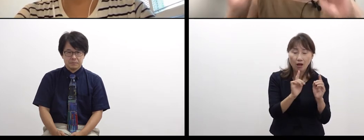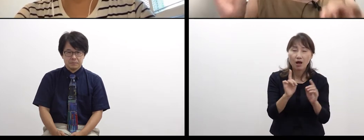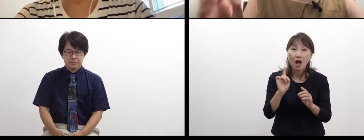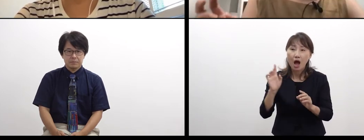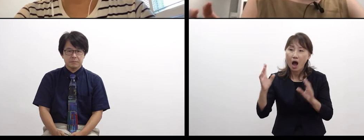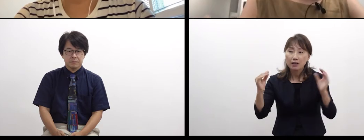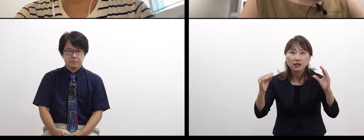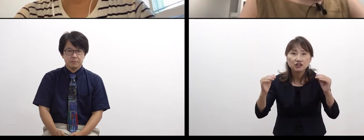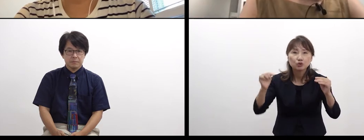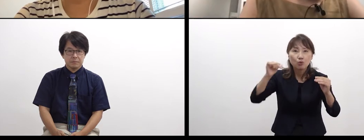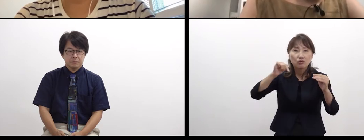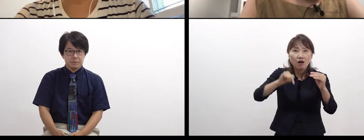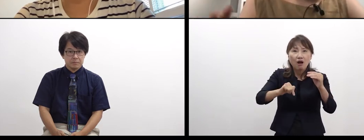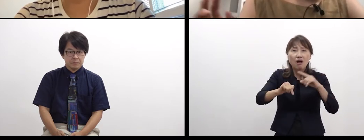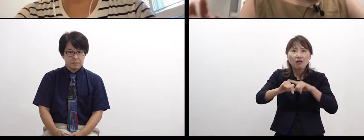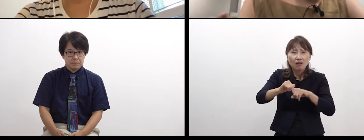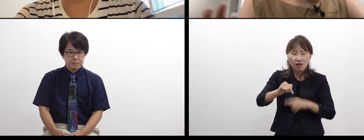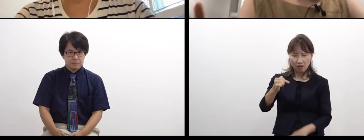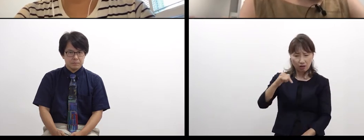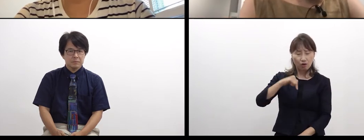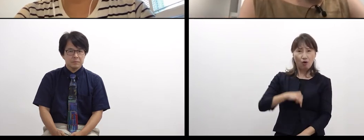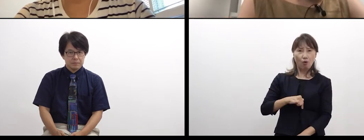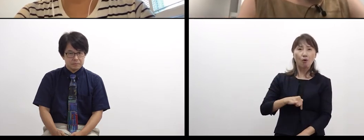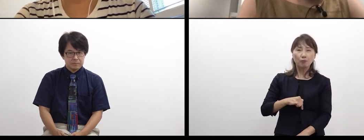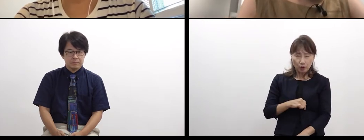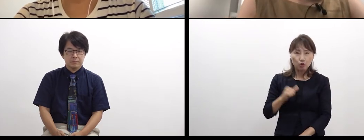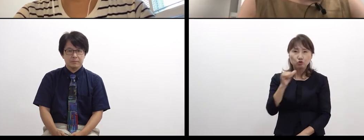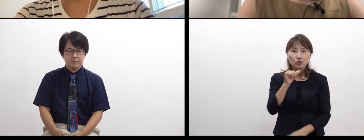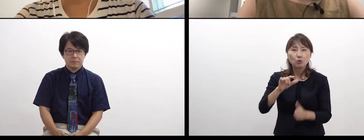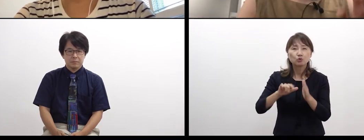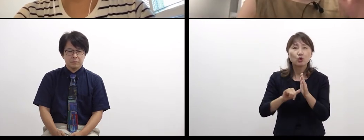I wonder what this person’s “scary” means exactly,